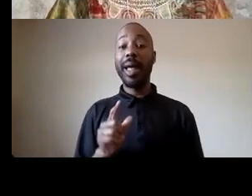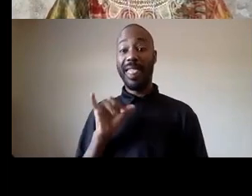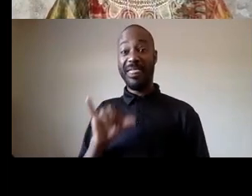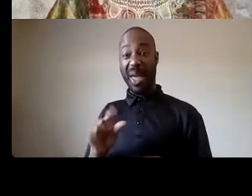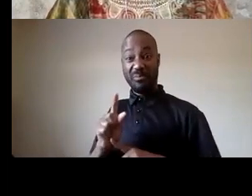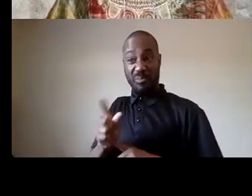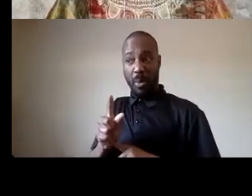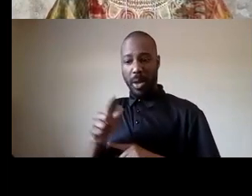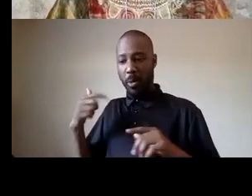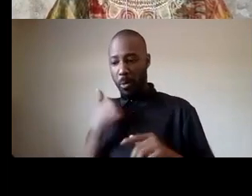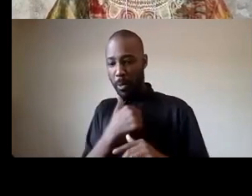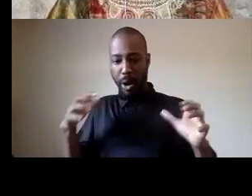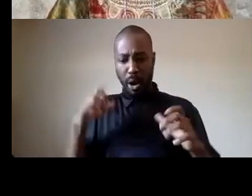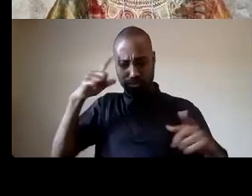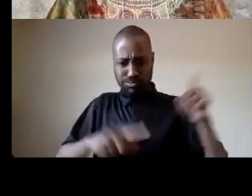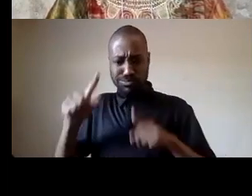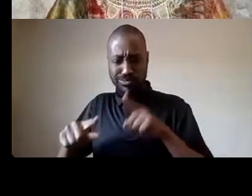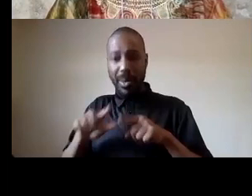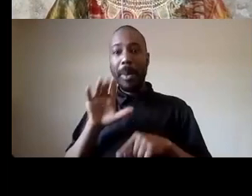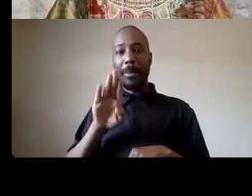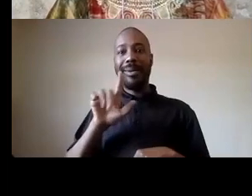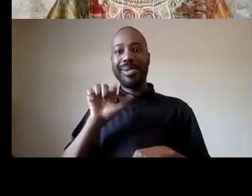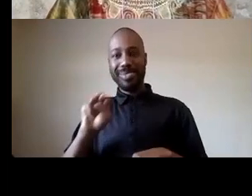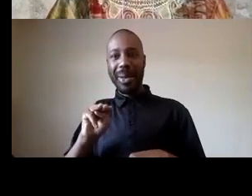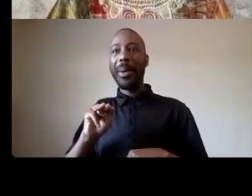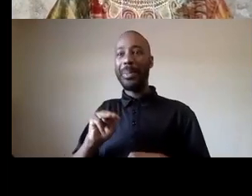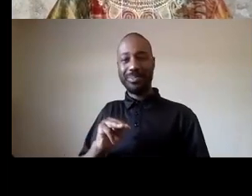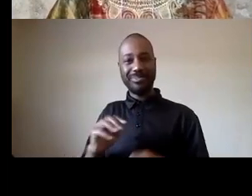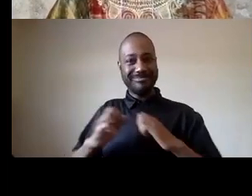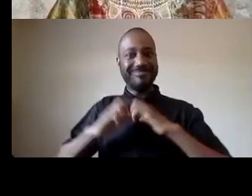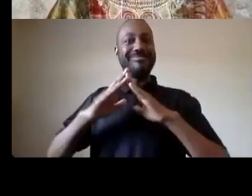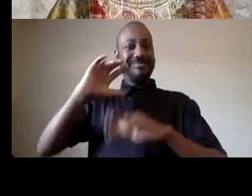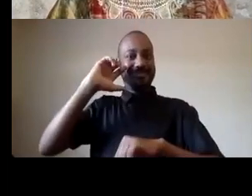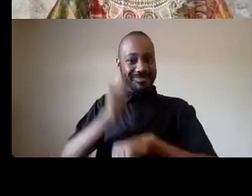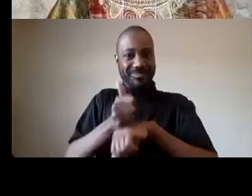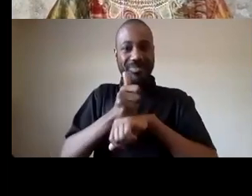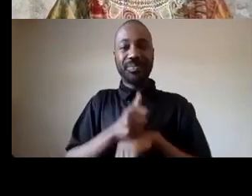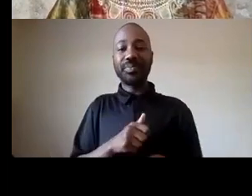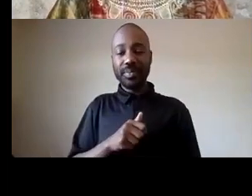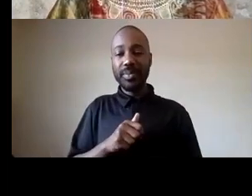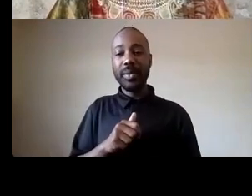didn't know alicia garza and opal tometi at the time who had been in conversation with patrice about